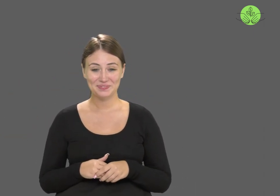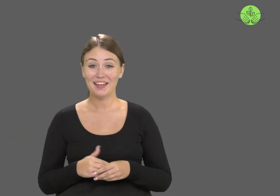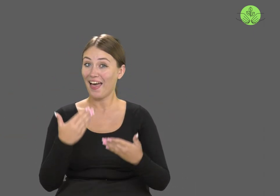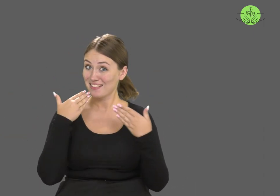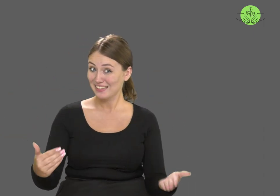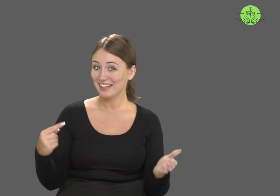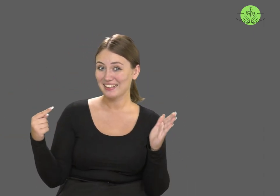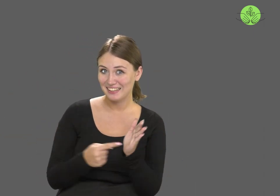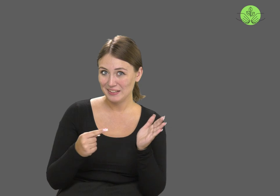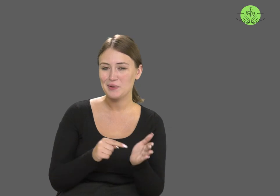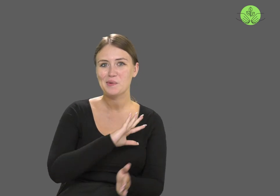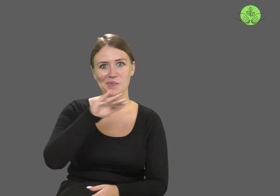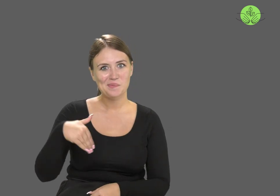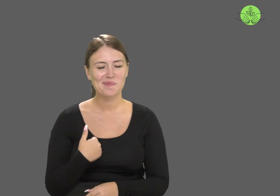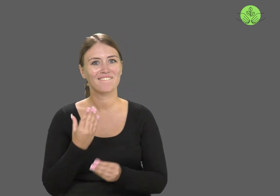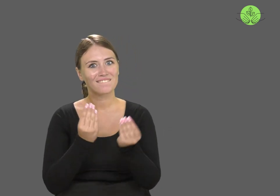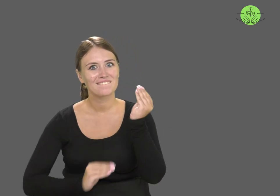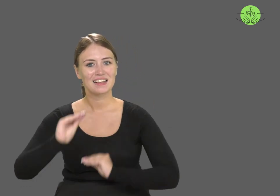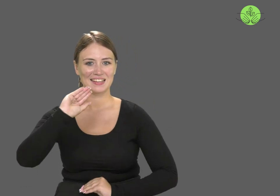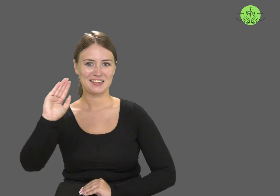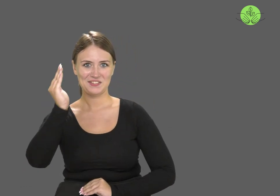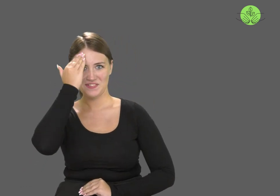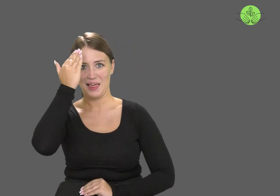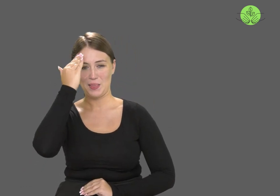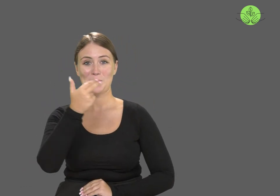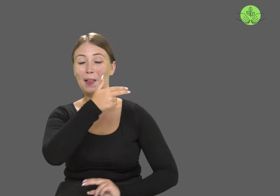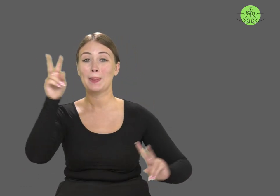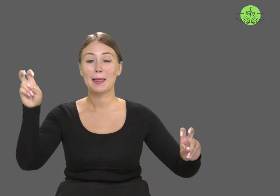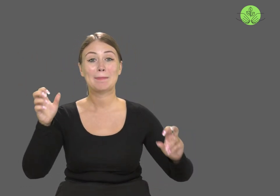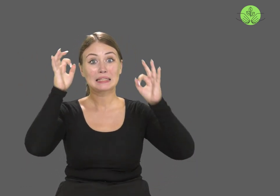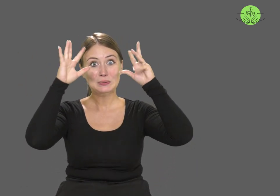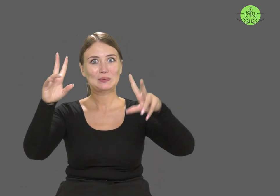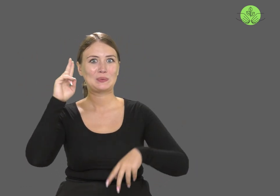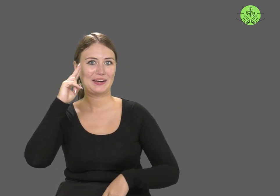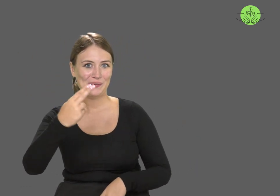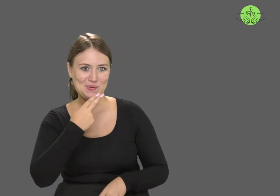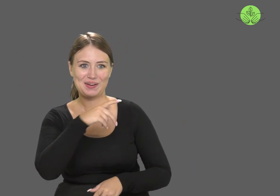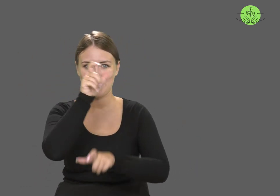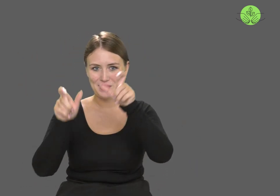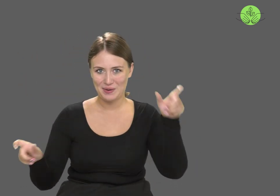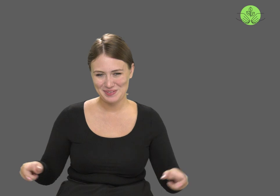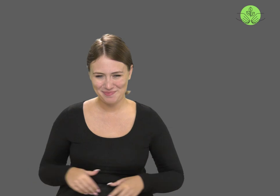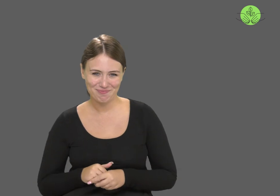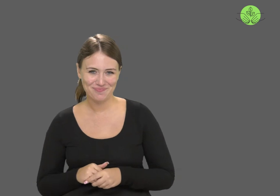Thank you for watching! Goodbye!